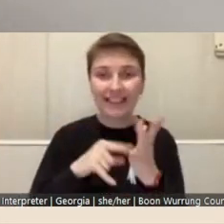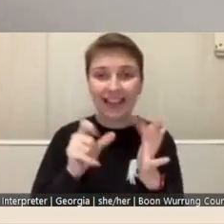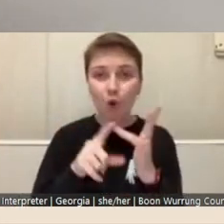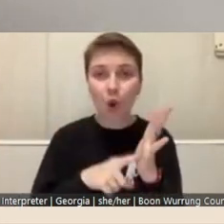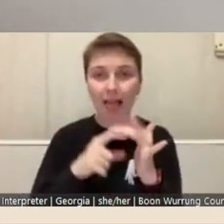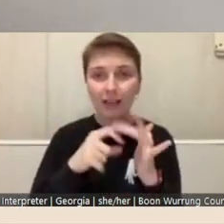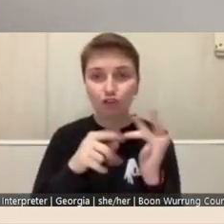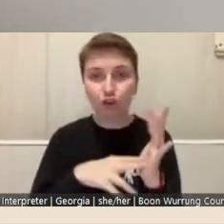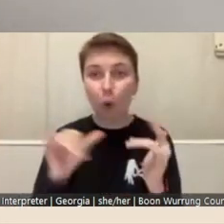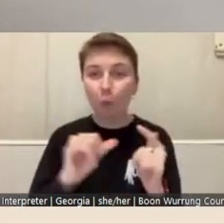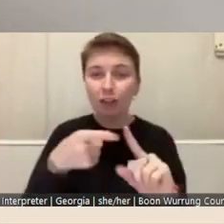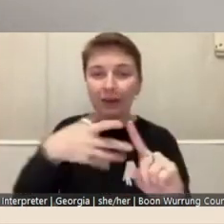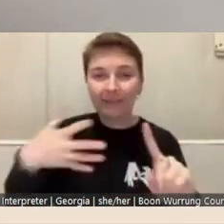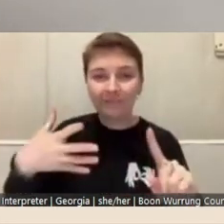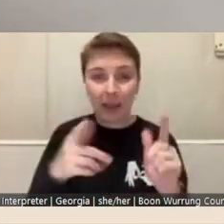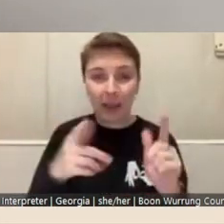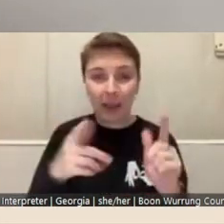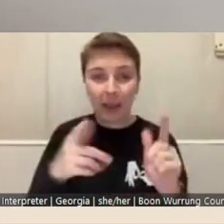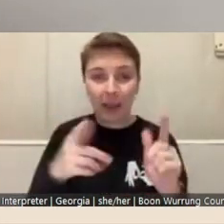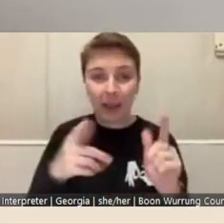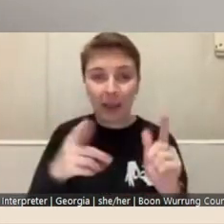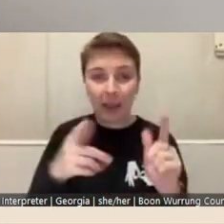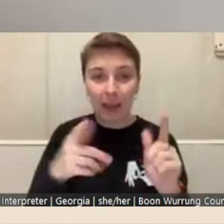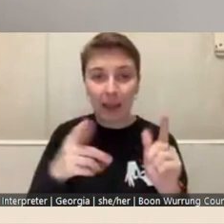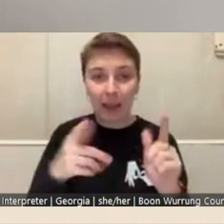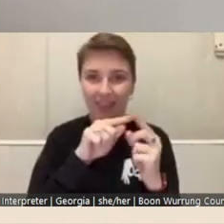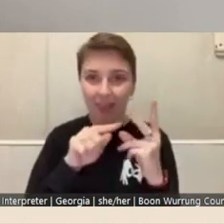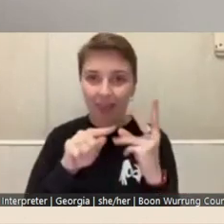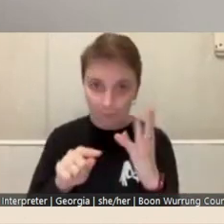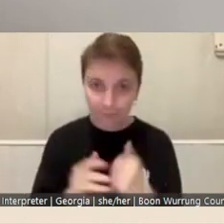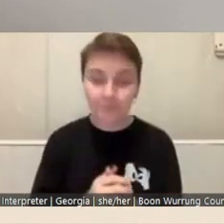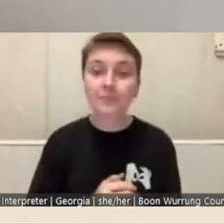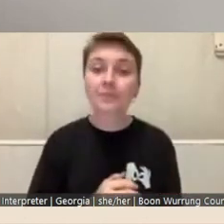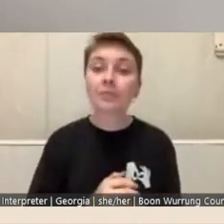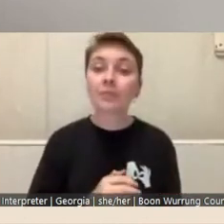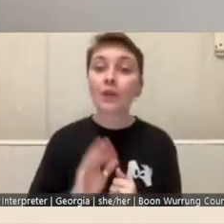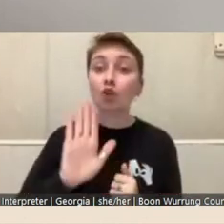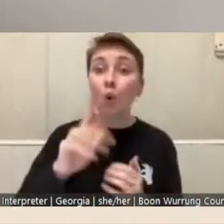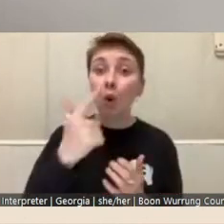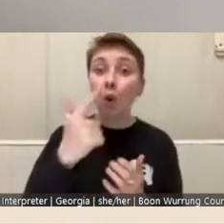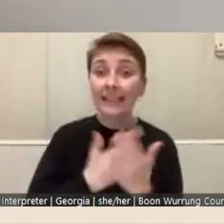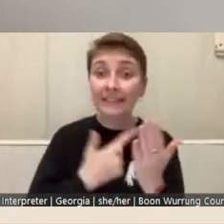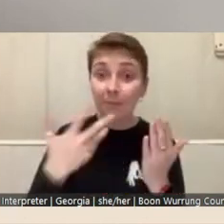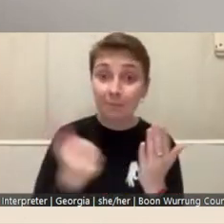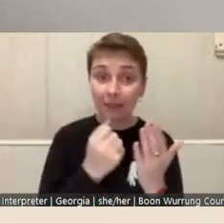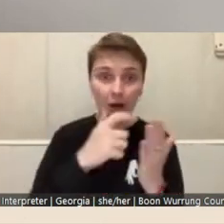you propose to use. Your list doesn't have to be exhaustive, but does need to demonstrate